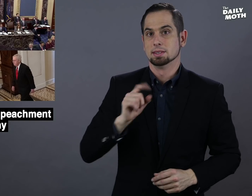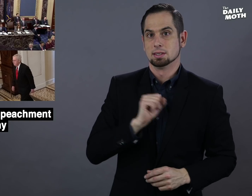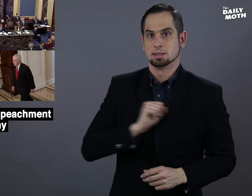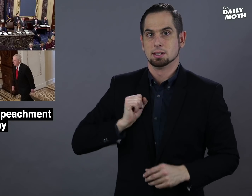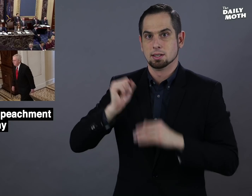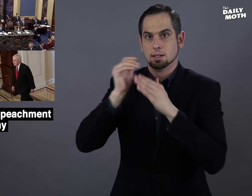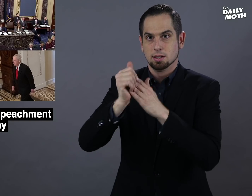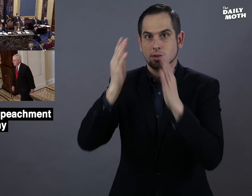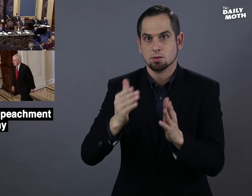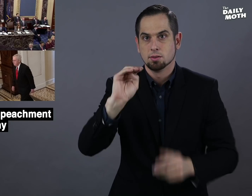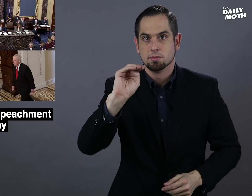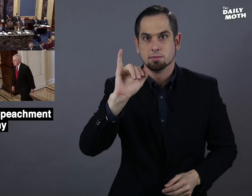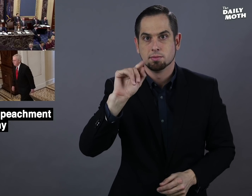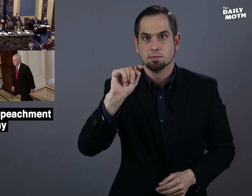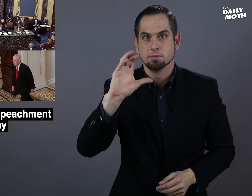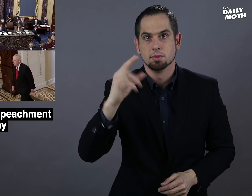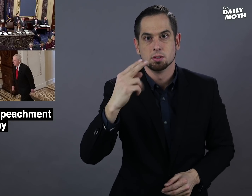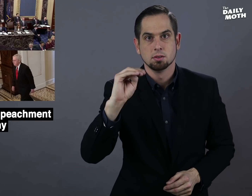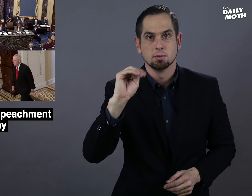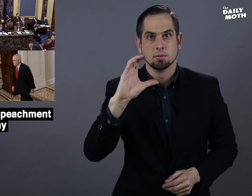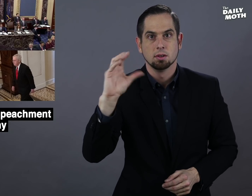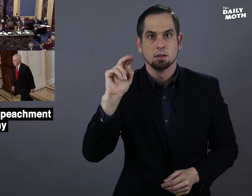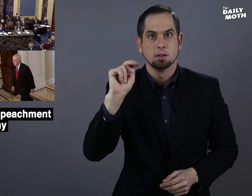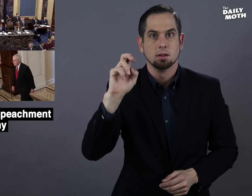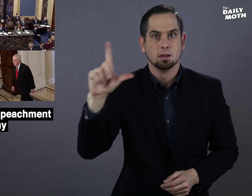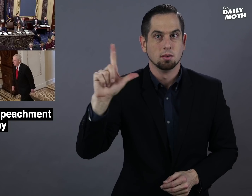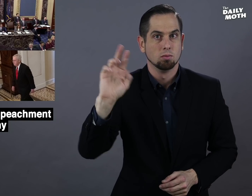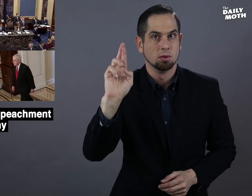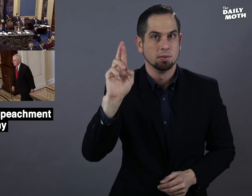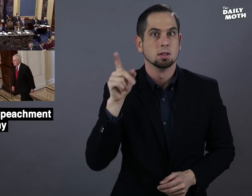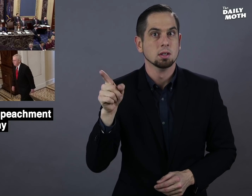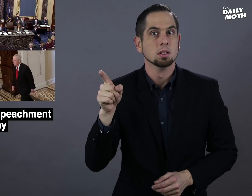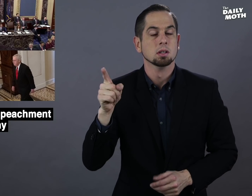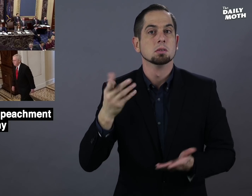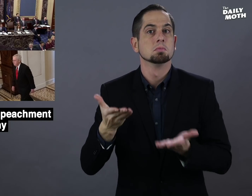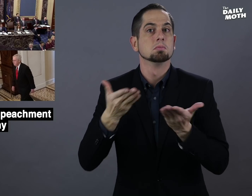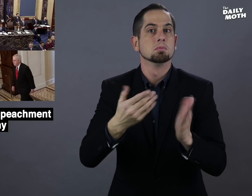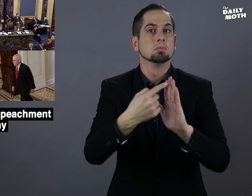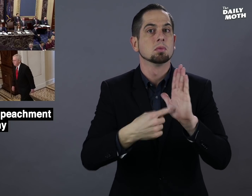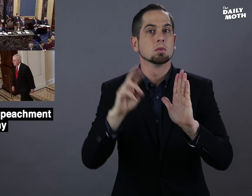The Senate leader Mitch McConnell (R) proposed in